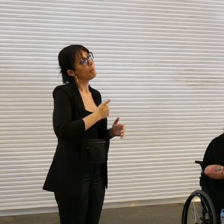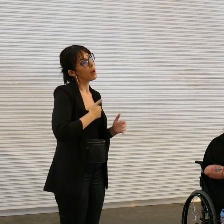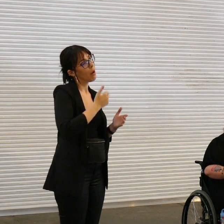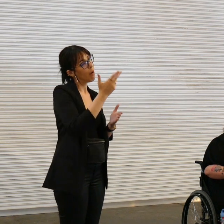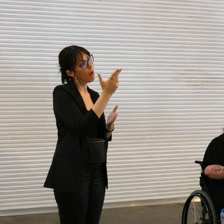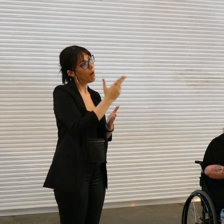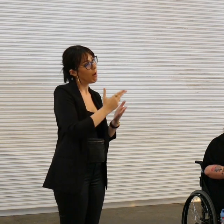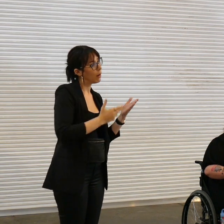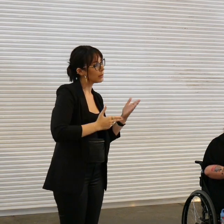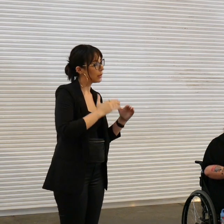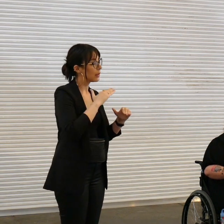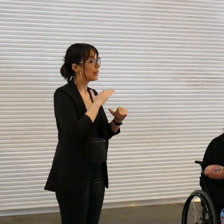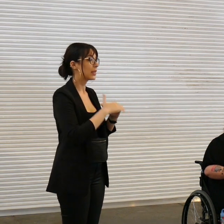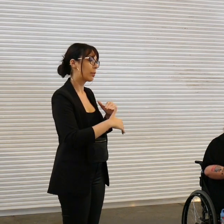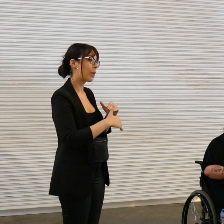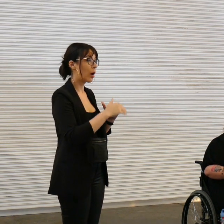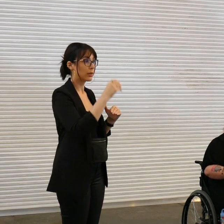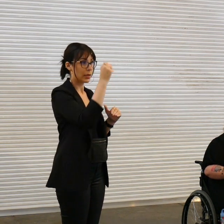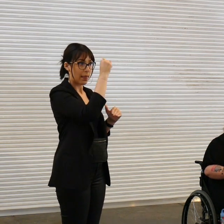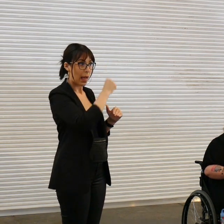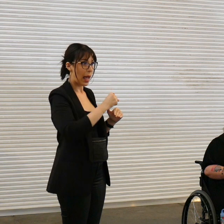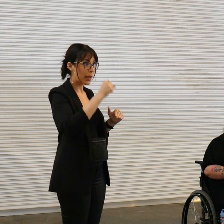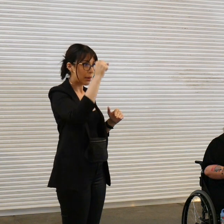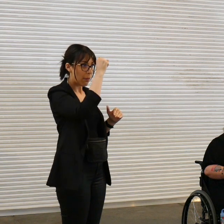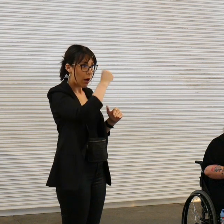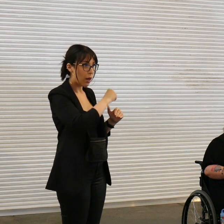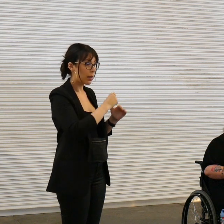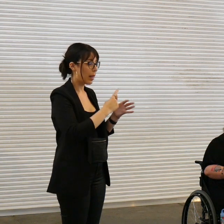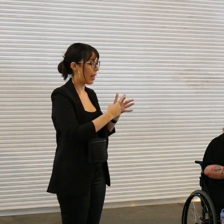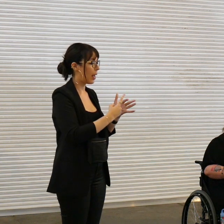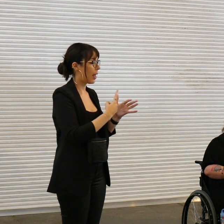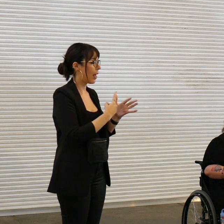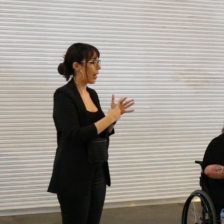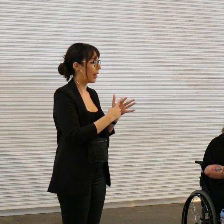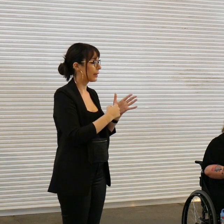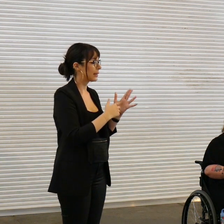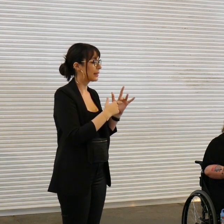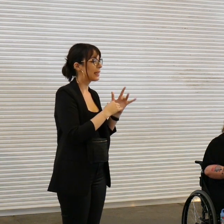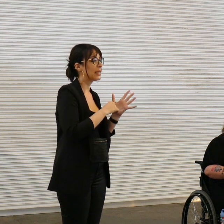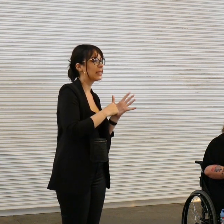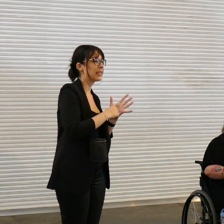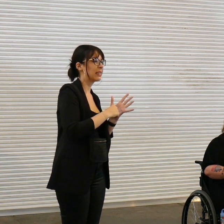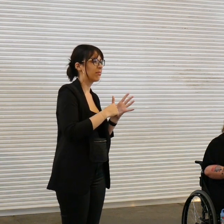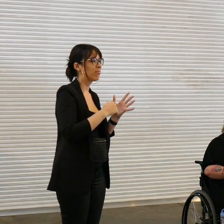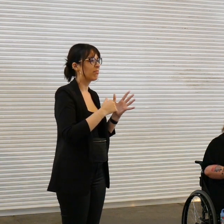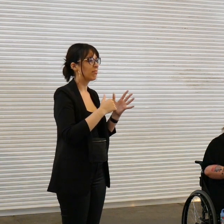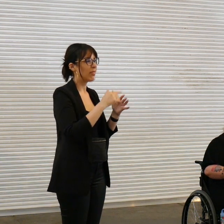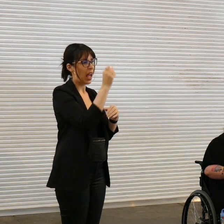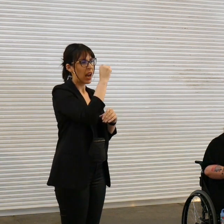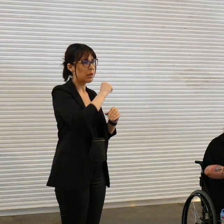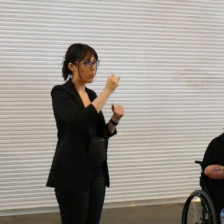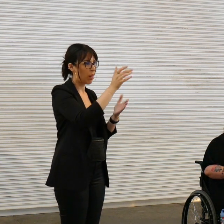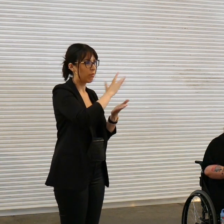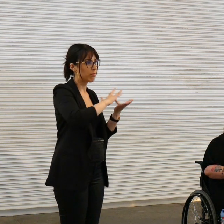the extinct animal the Tasmanian Tiger also known as the Thylacine there's technically five work